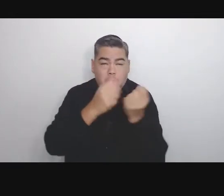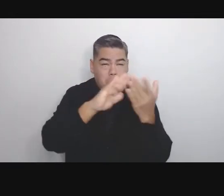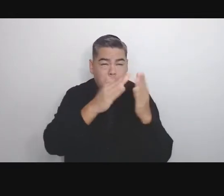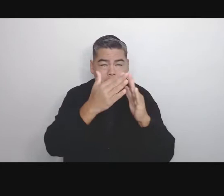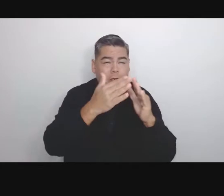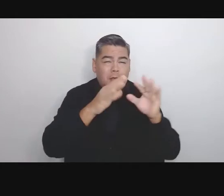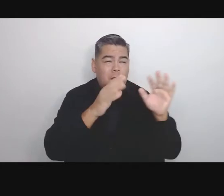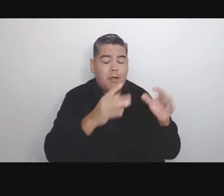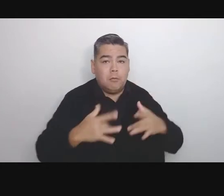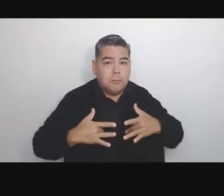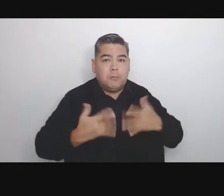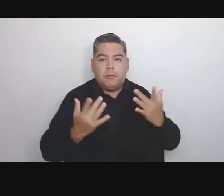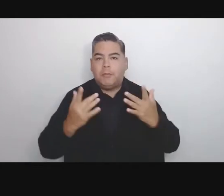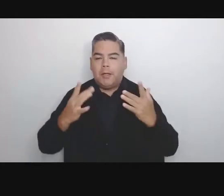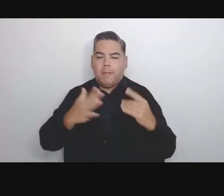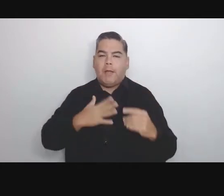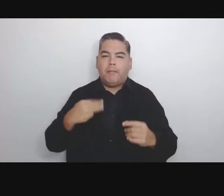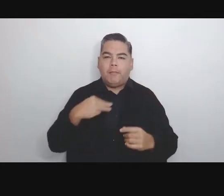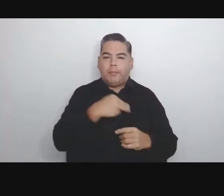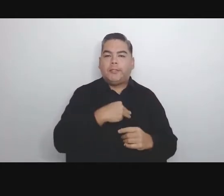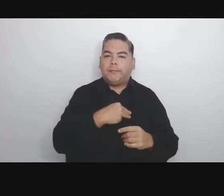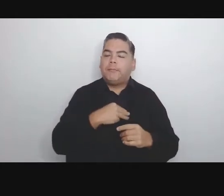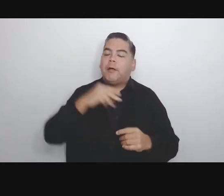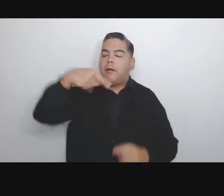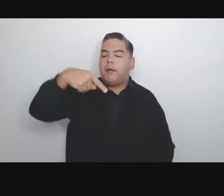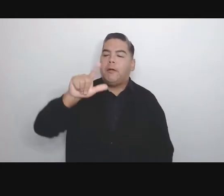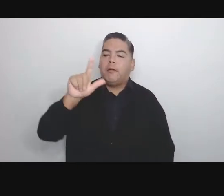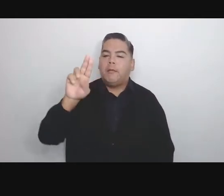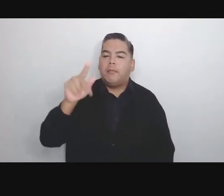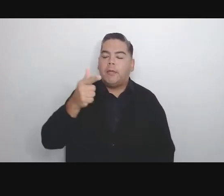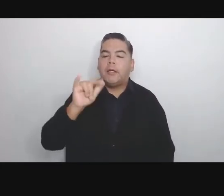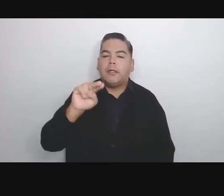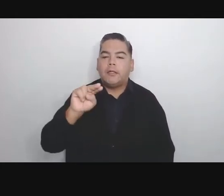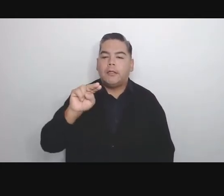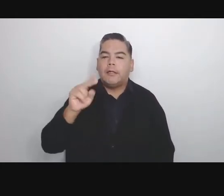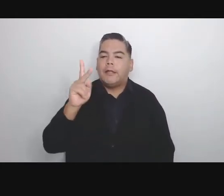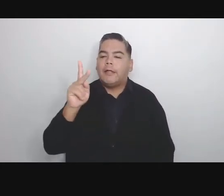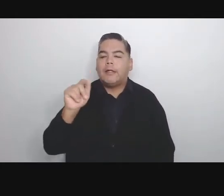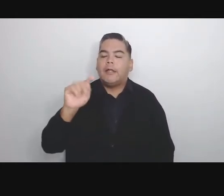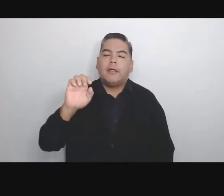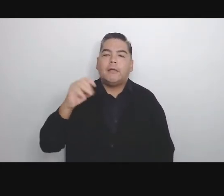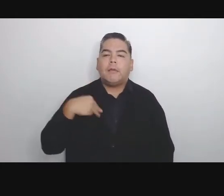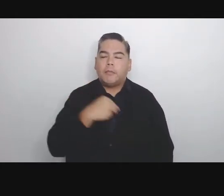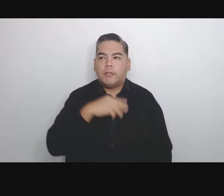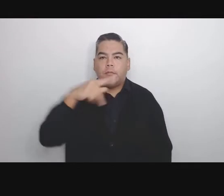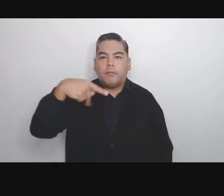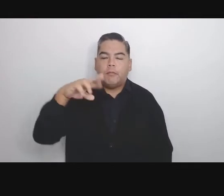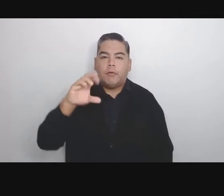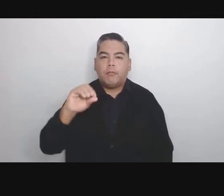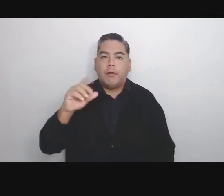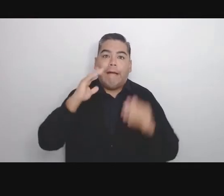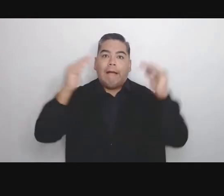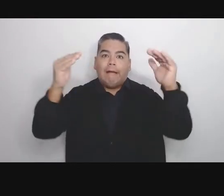on my membership plugin Paid Memberships Pro. I'm excited to announce our next session Accessibility Testing